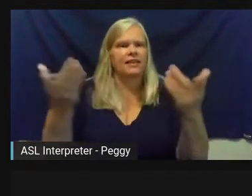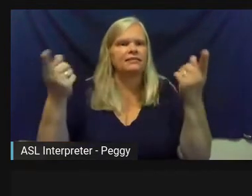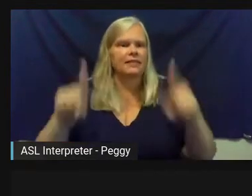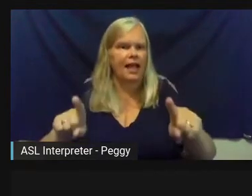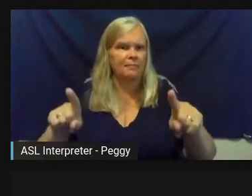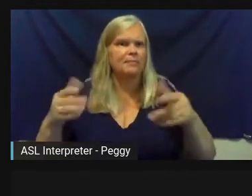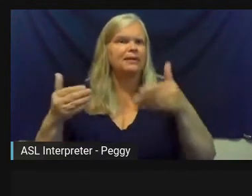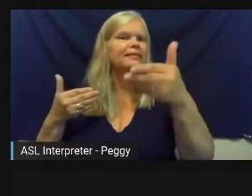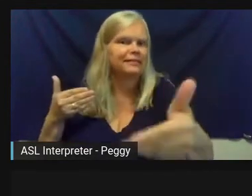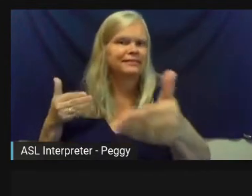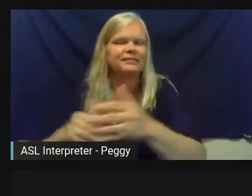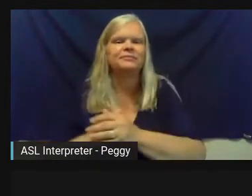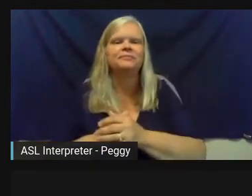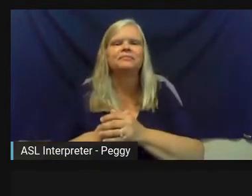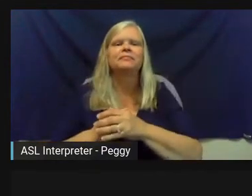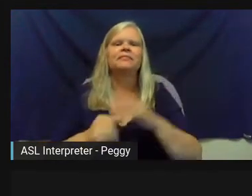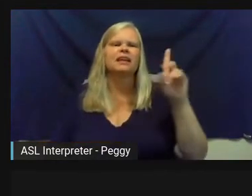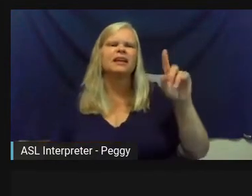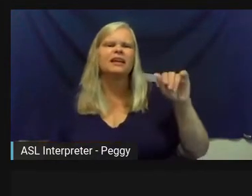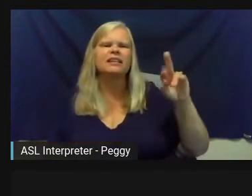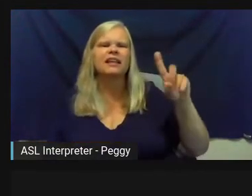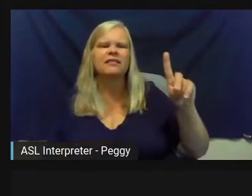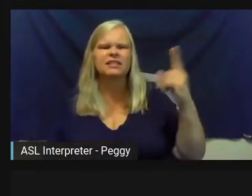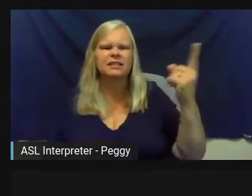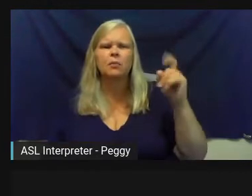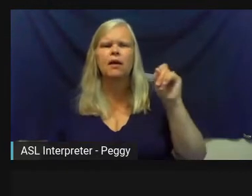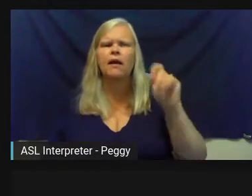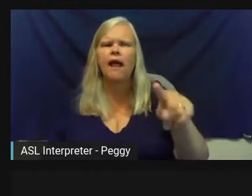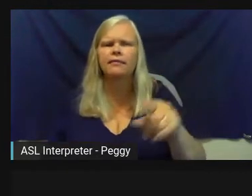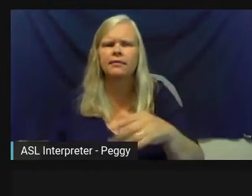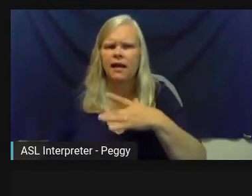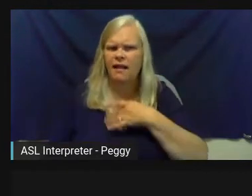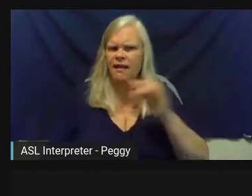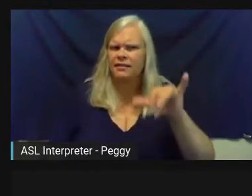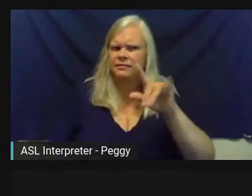I love this next question. Someone has asked, if you already have artists on staff